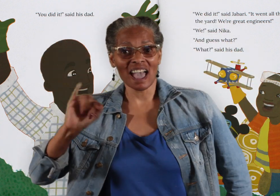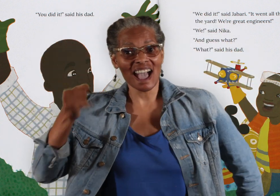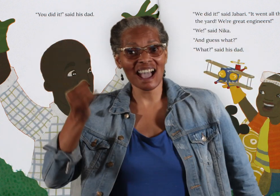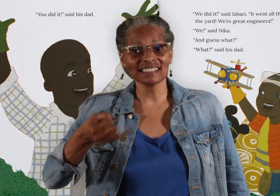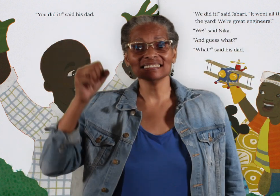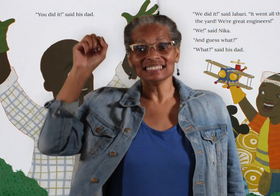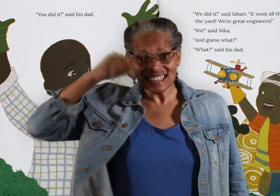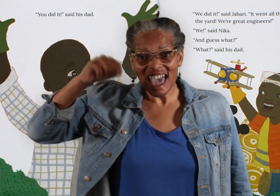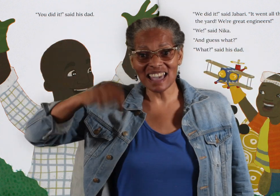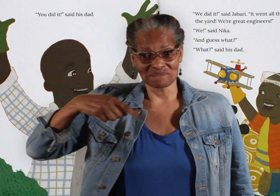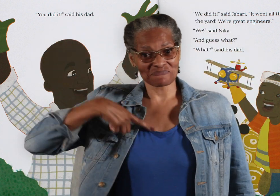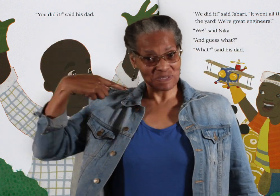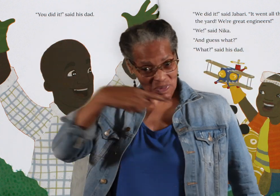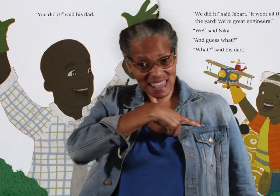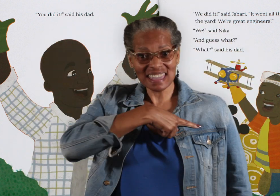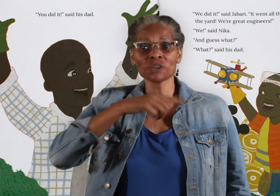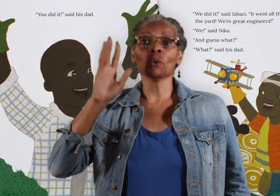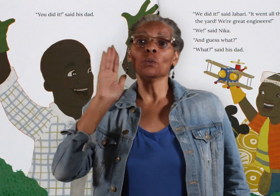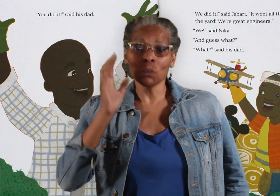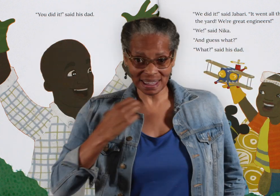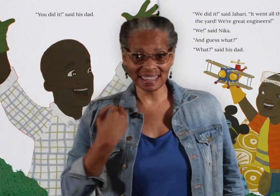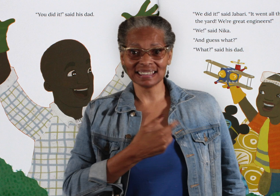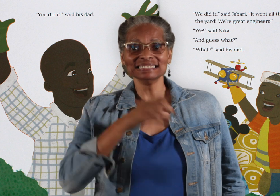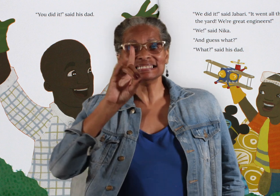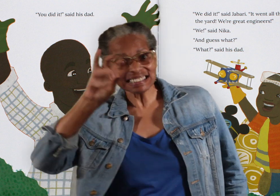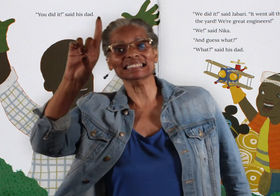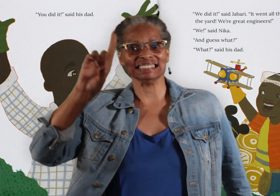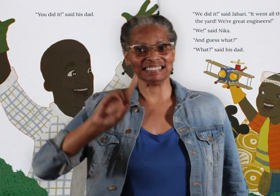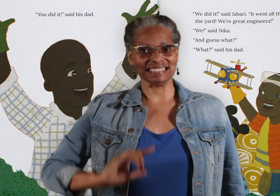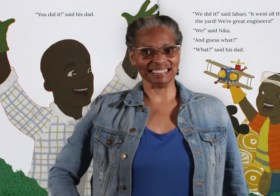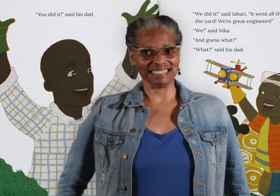"We did it!" said Jabari.